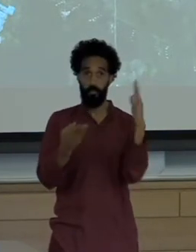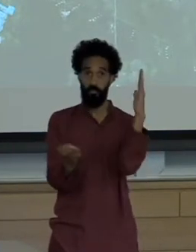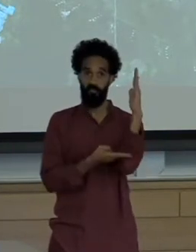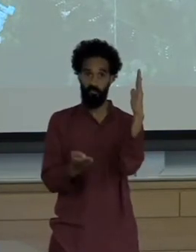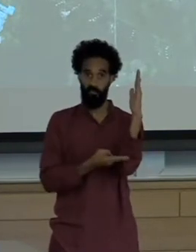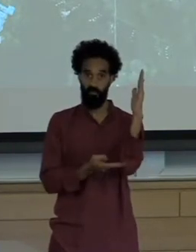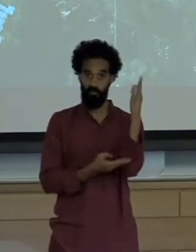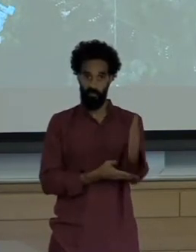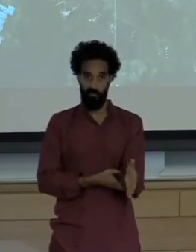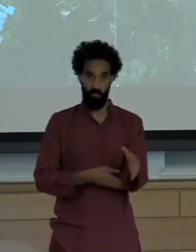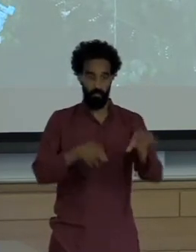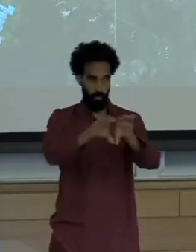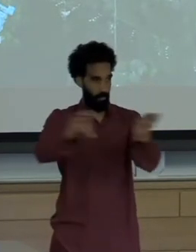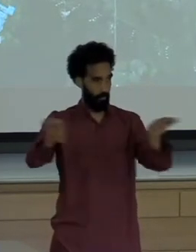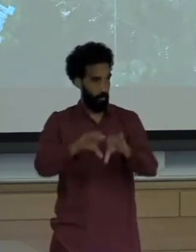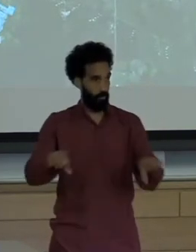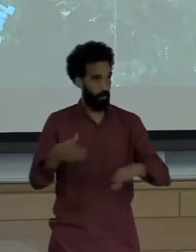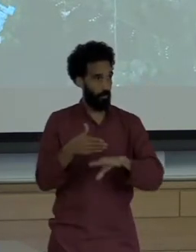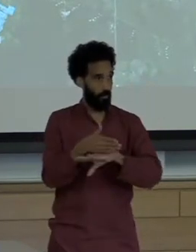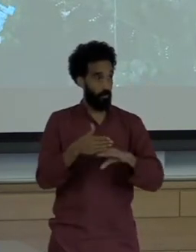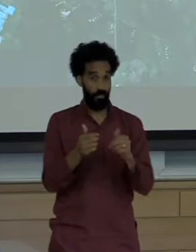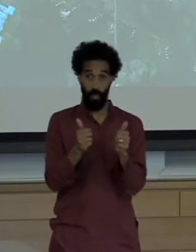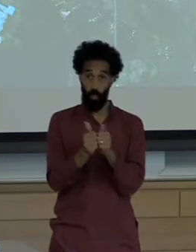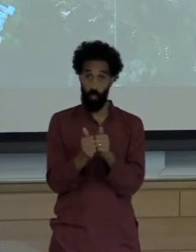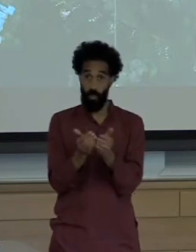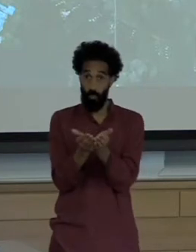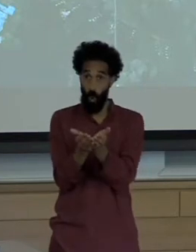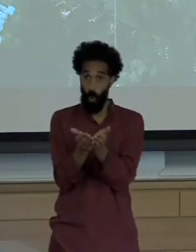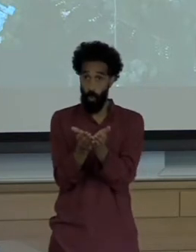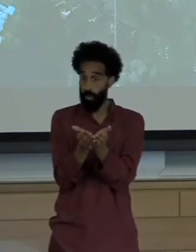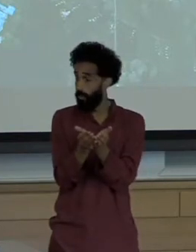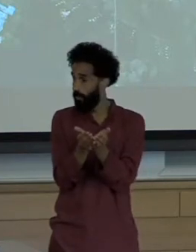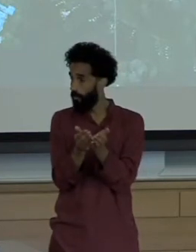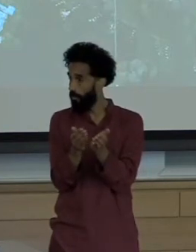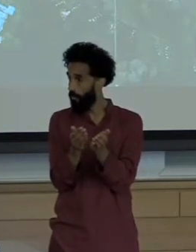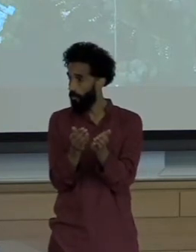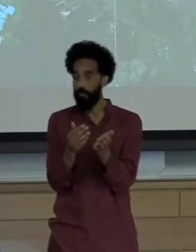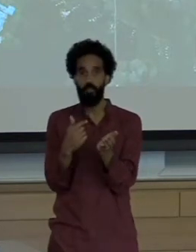Next to a motorboat. This was taken, I took this on the Amazon River